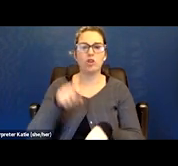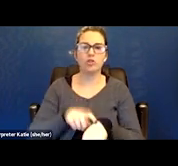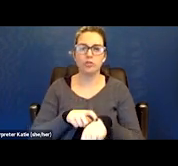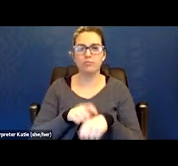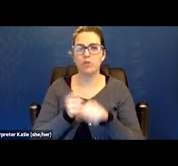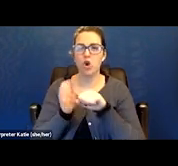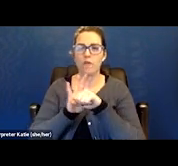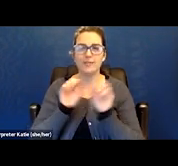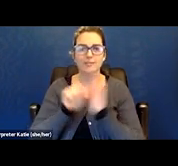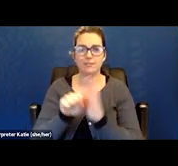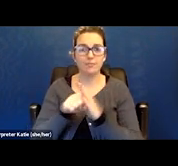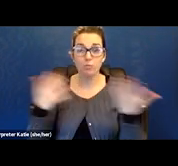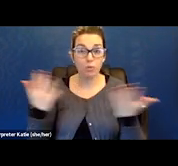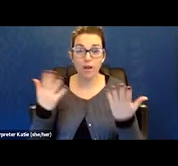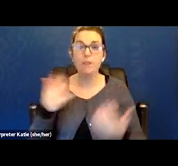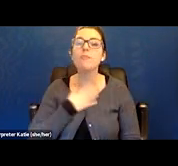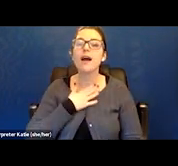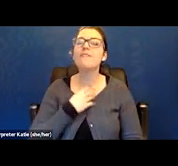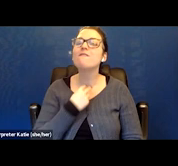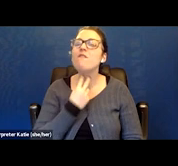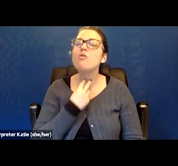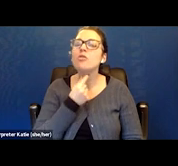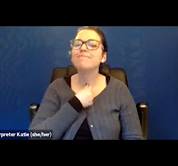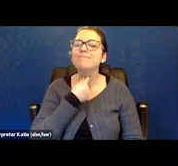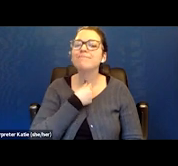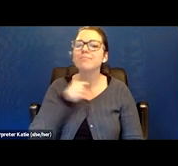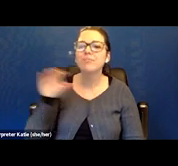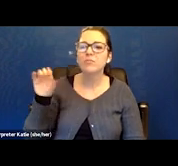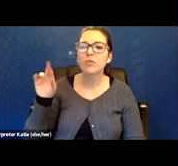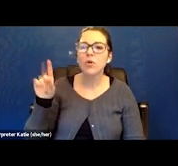is my vocal cords are damaged through the intubation